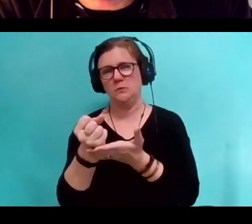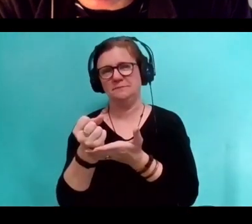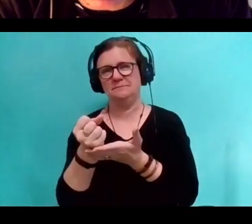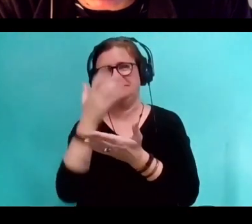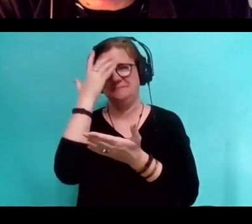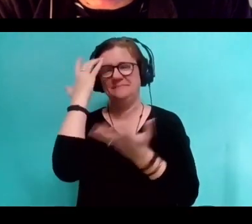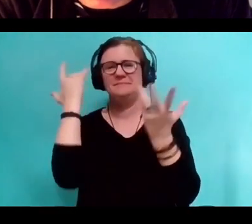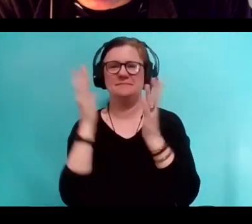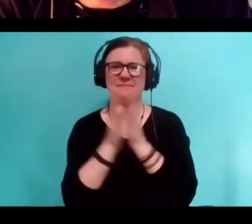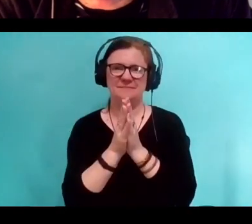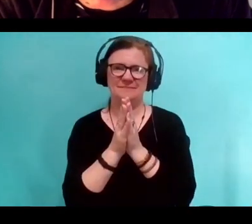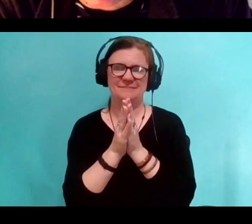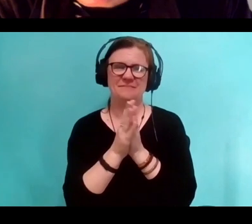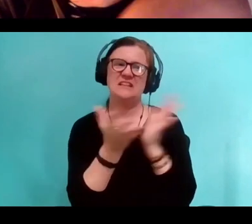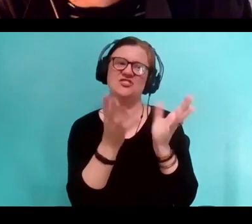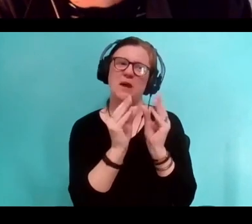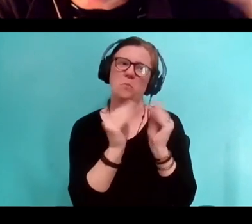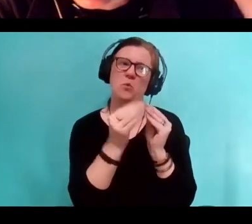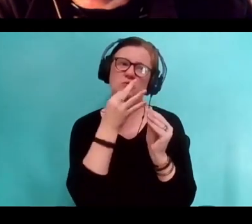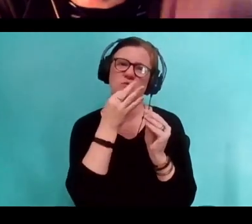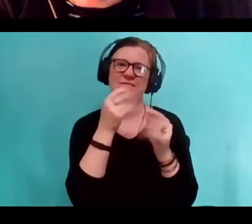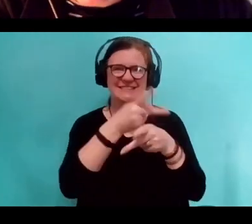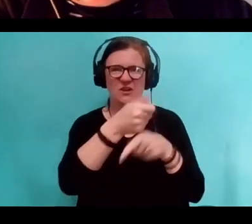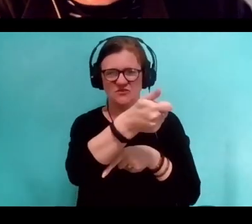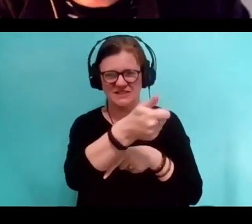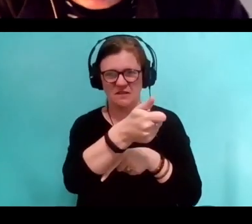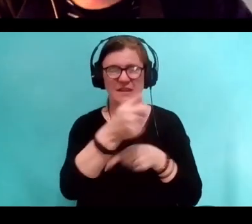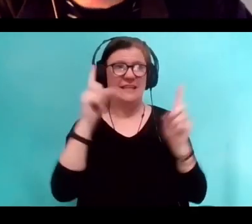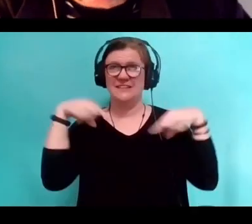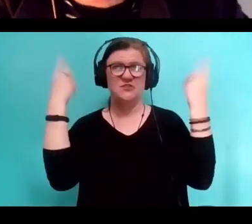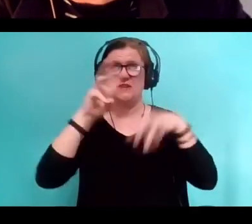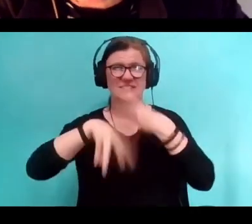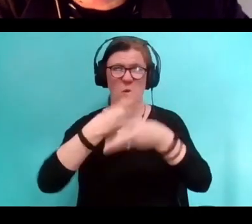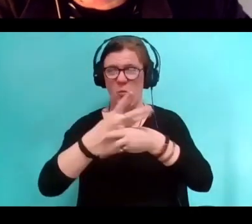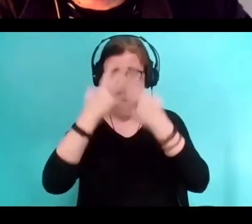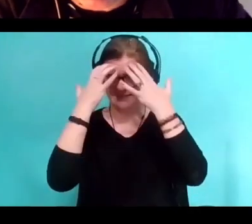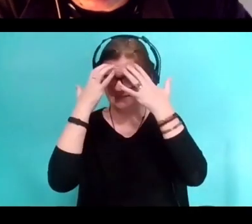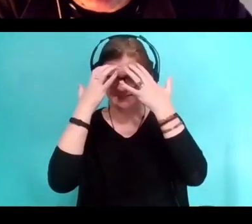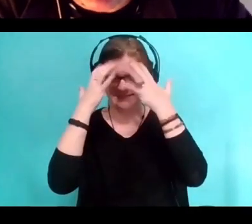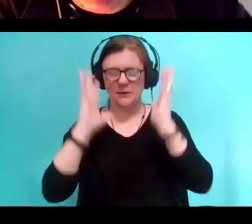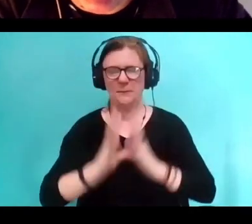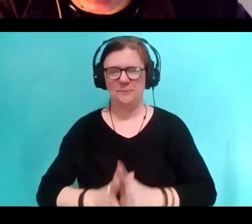Let's hookup again soon and you take care of yourself in this crazy world, in this crazy time.